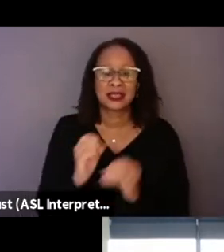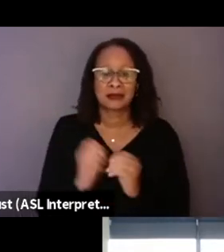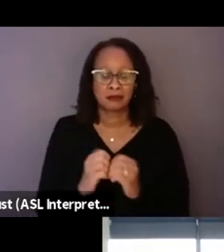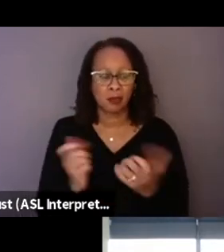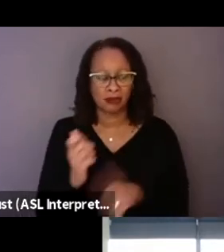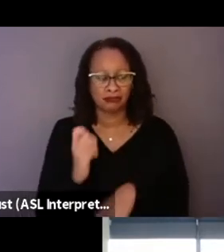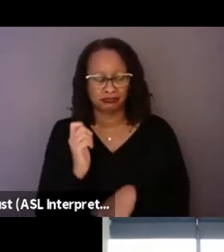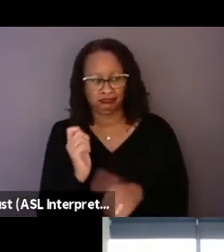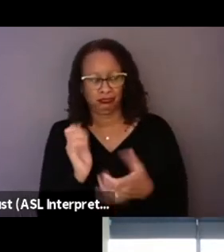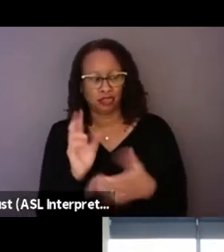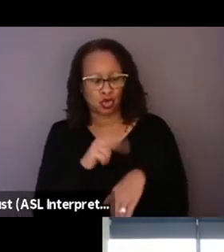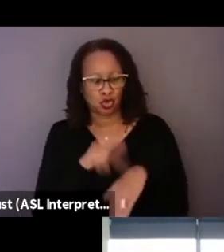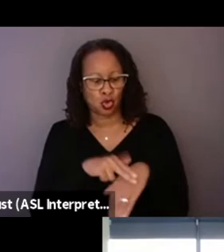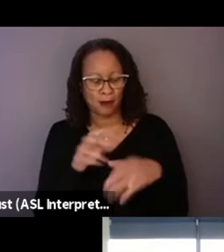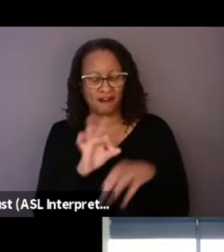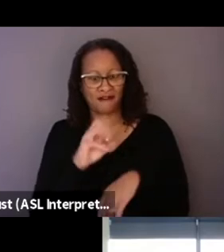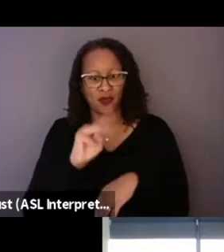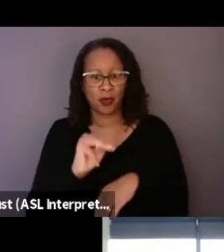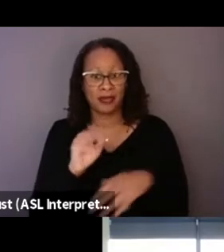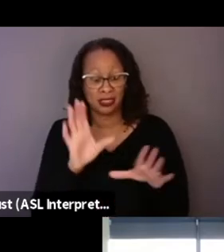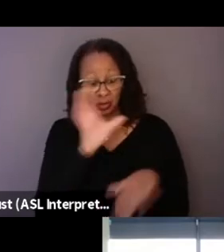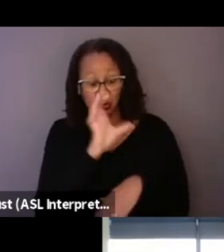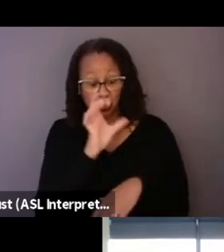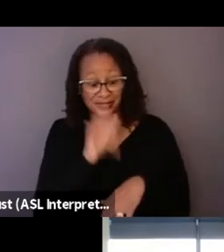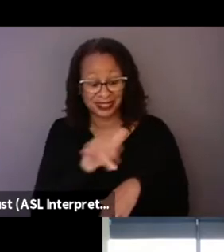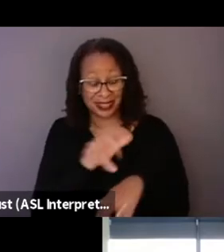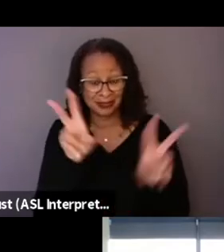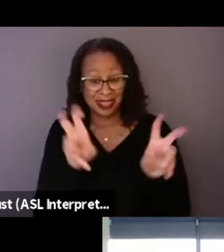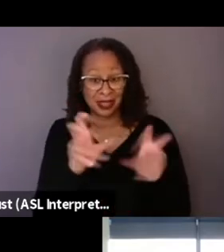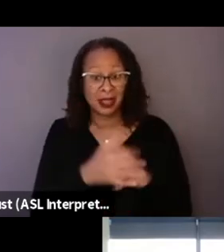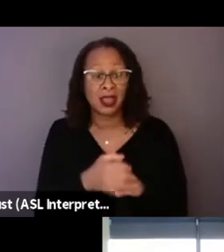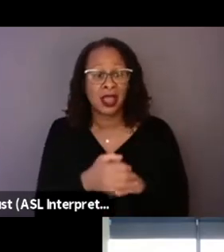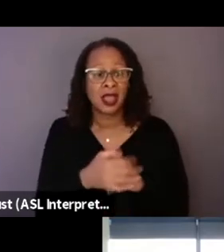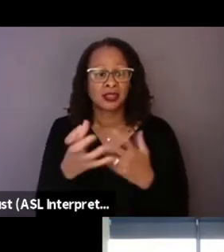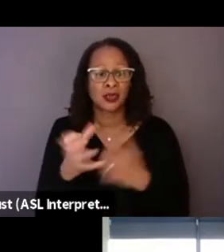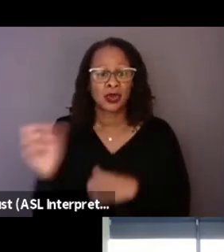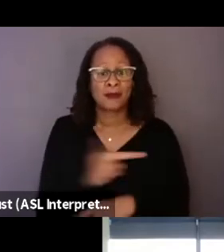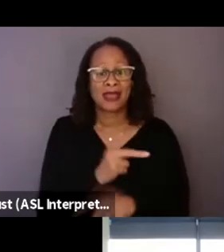to explore this subject. And so I wanted to return to the idea of impact,